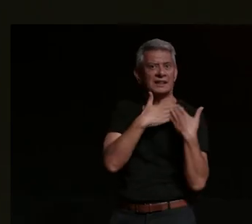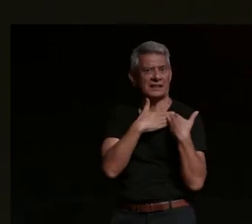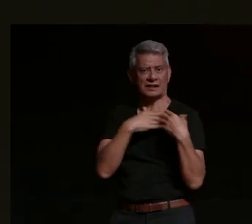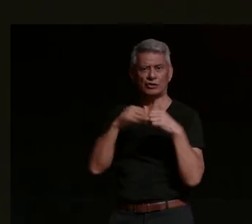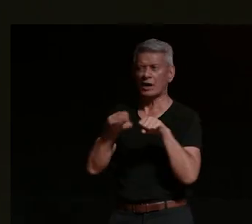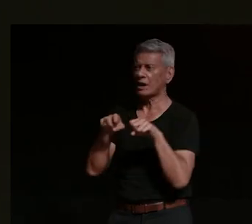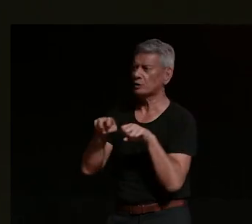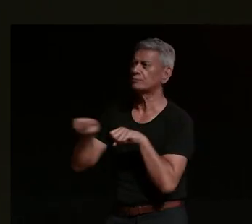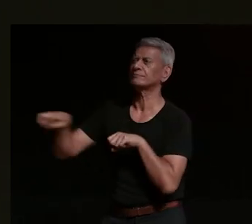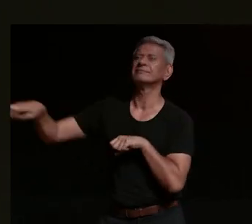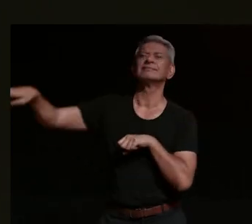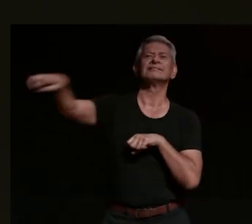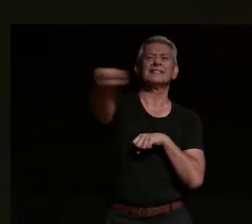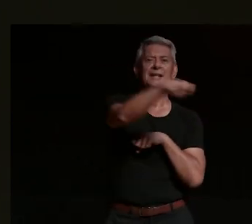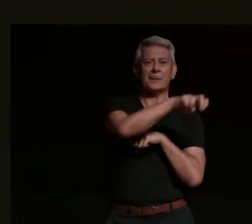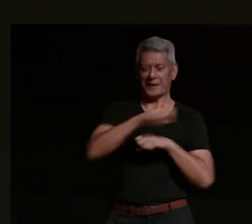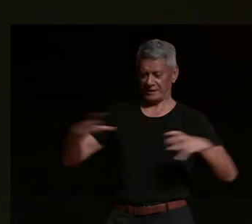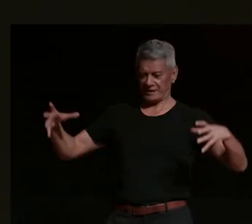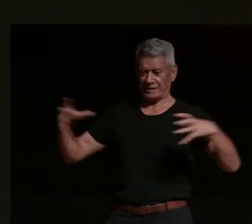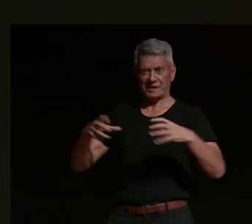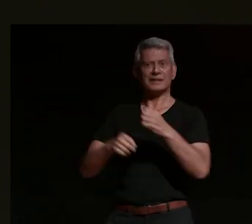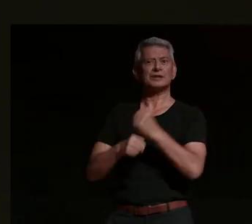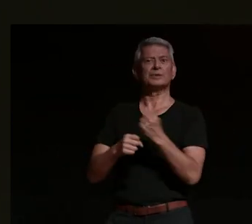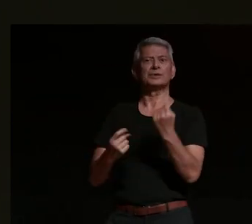um and so that was that was the that was the big lesson for me is the sense of